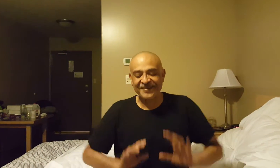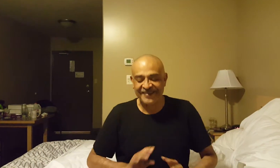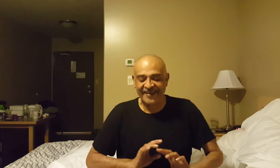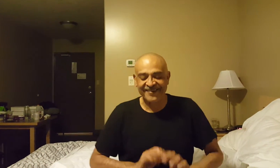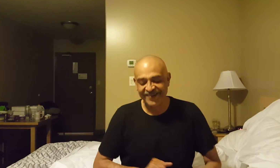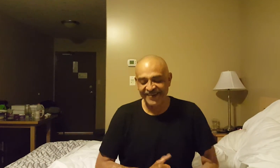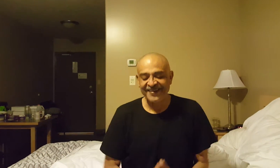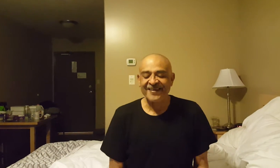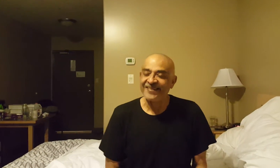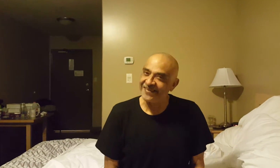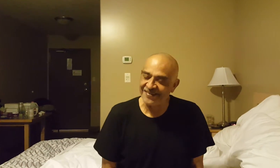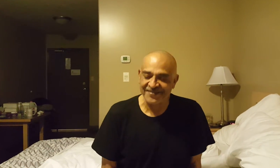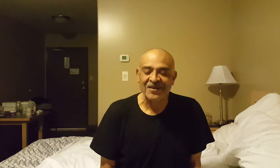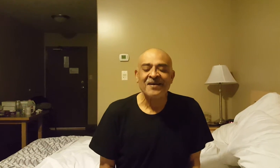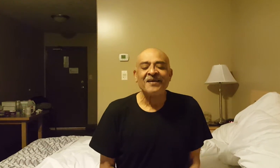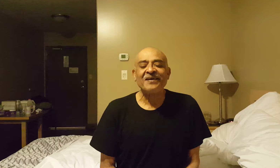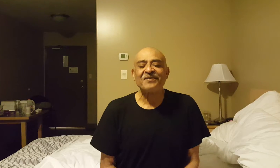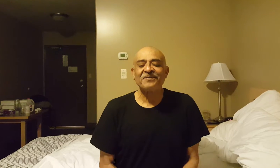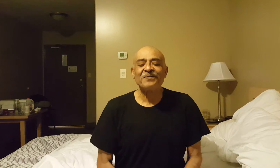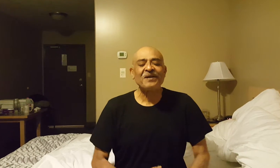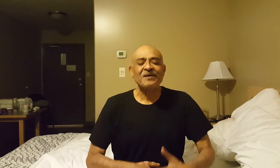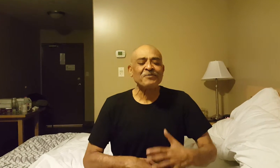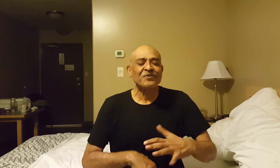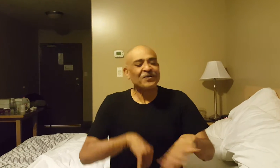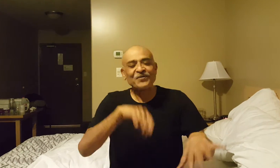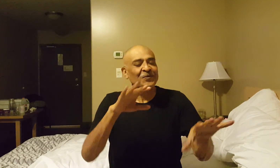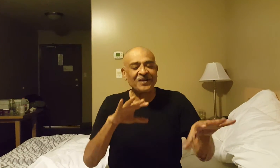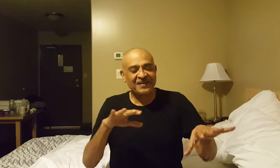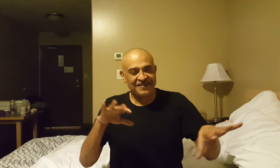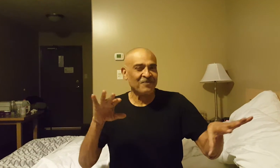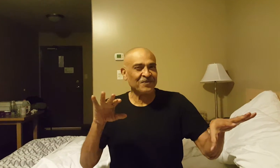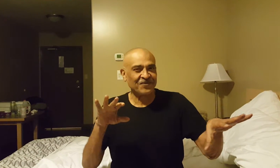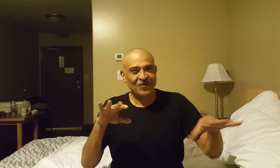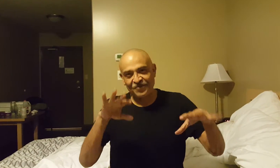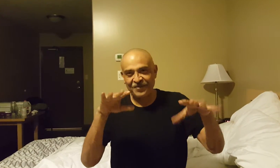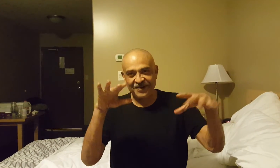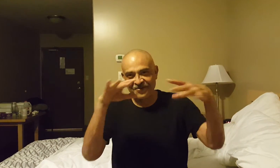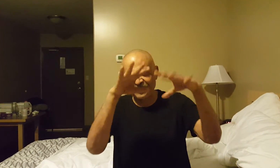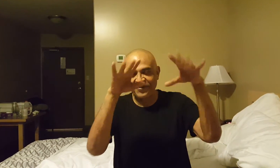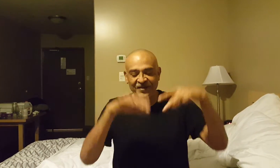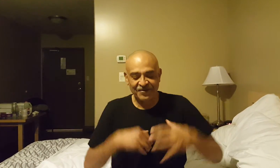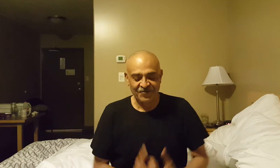understand. Okay? And that's this. I'm just going to use two little examples from the field of